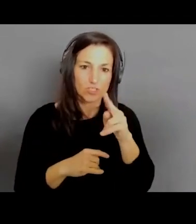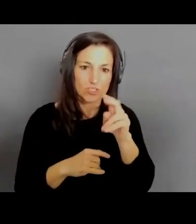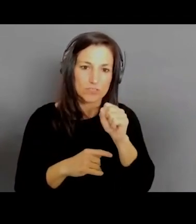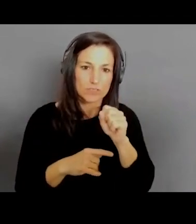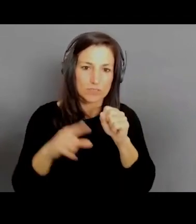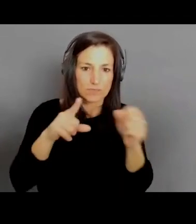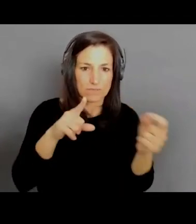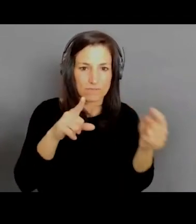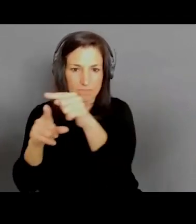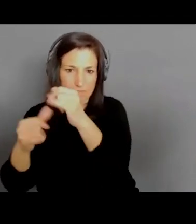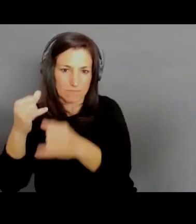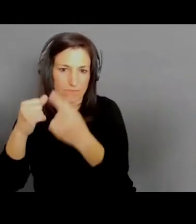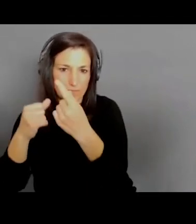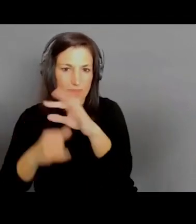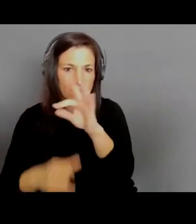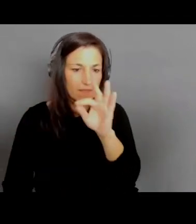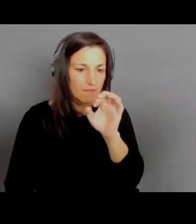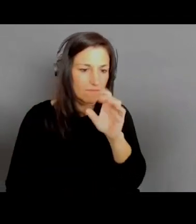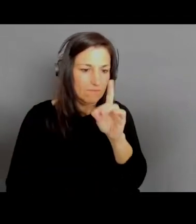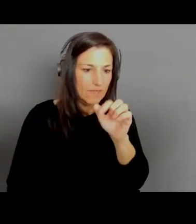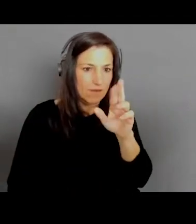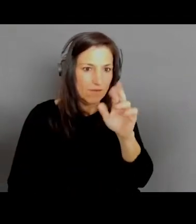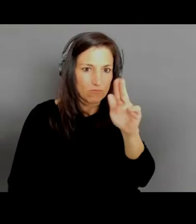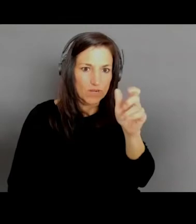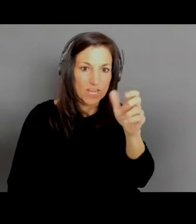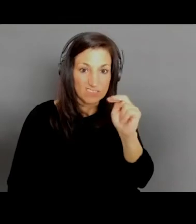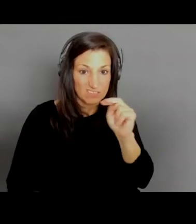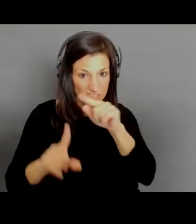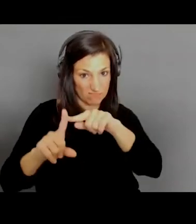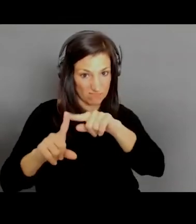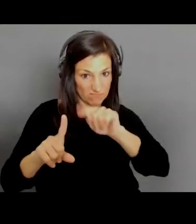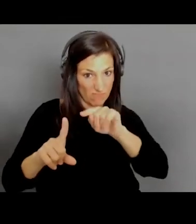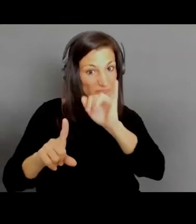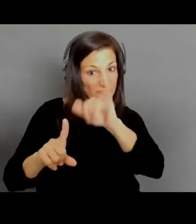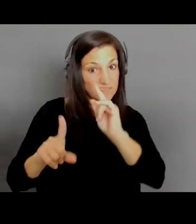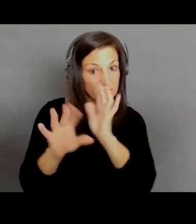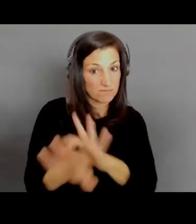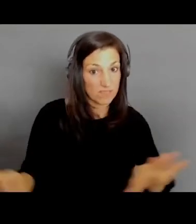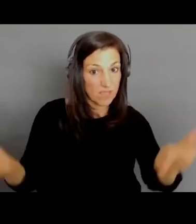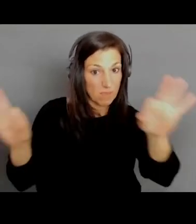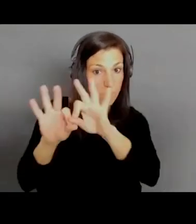to highlight, because with Wickr, you can set this up as an administrator